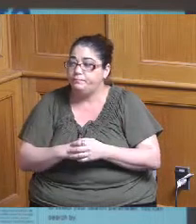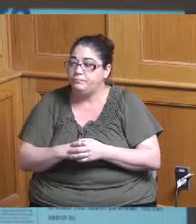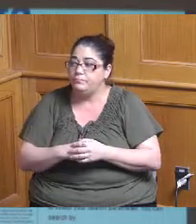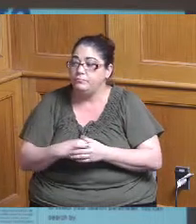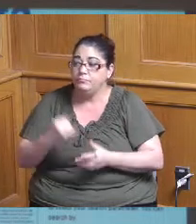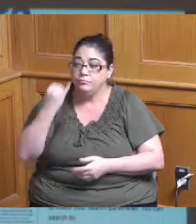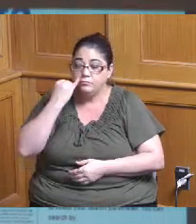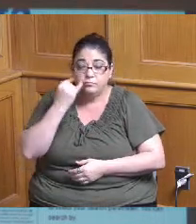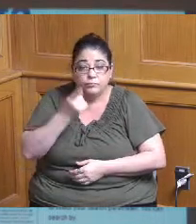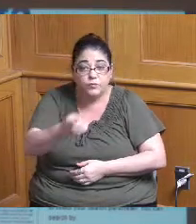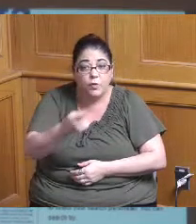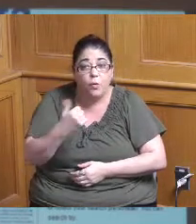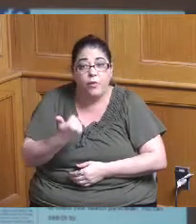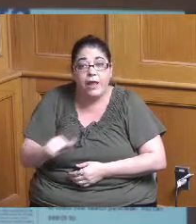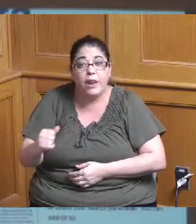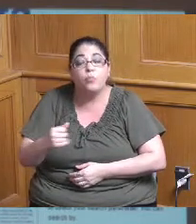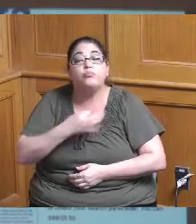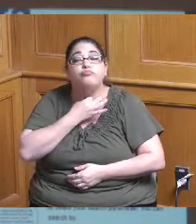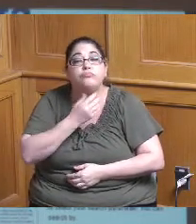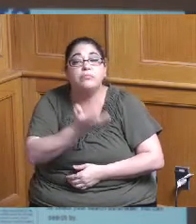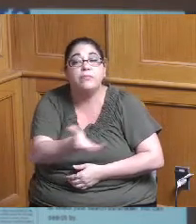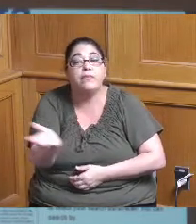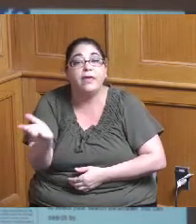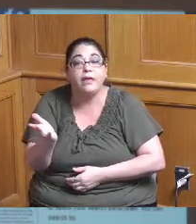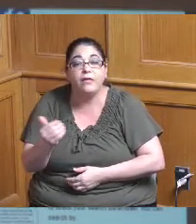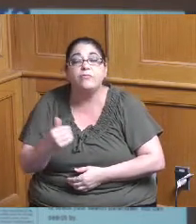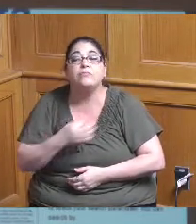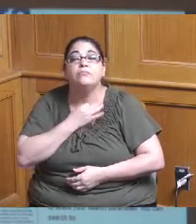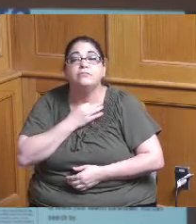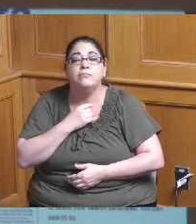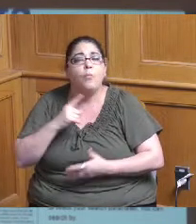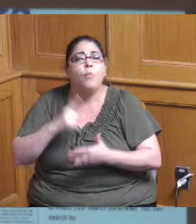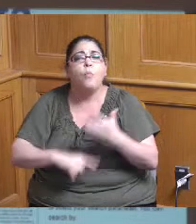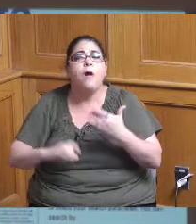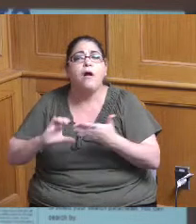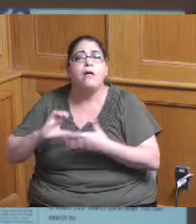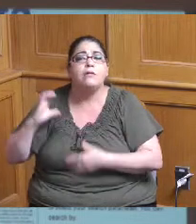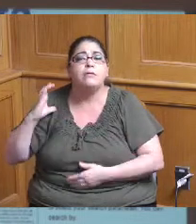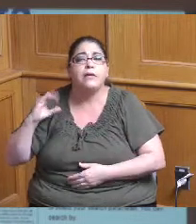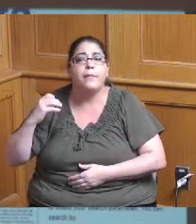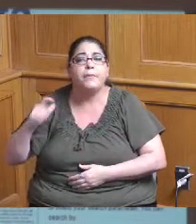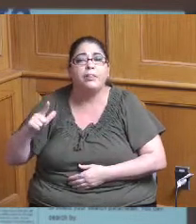member of the public wanted to know if we had a capital project if MSD was doing work in your